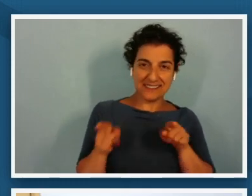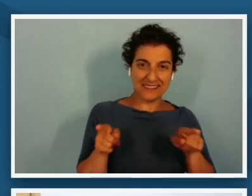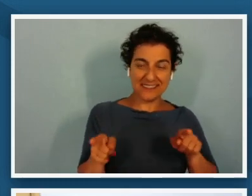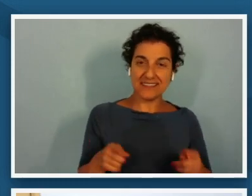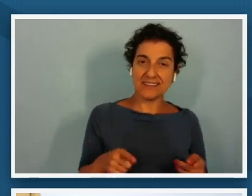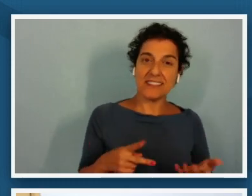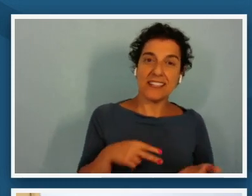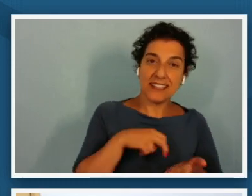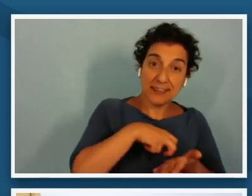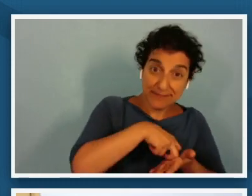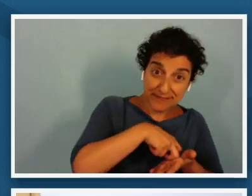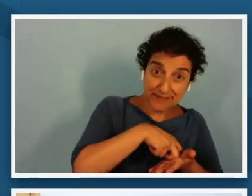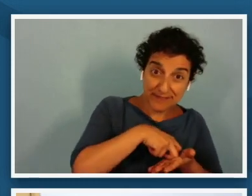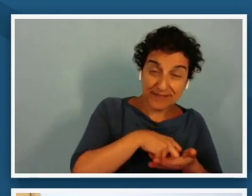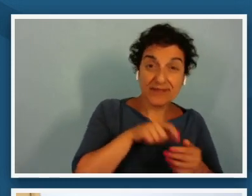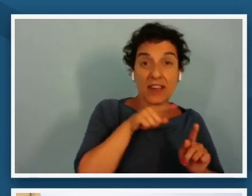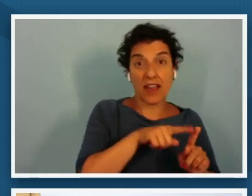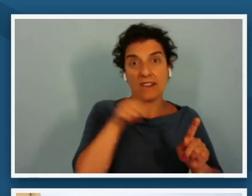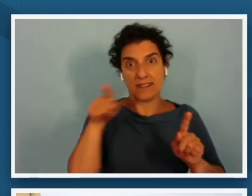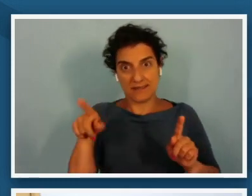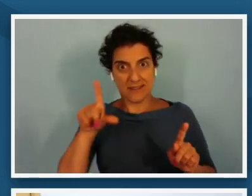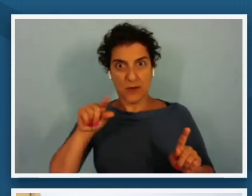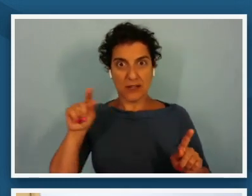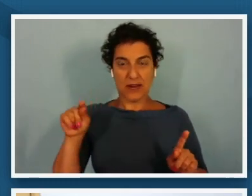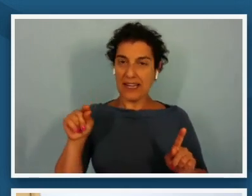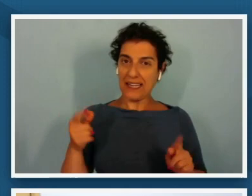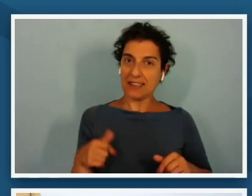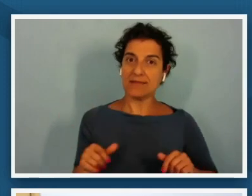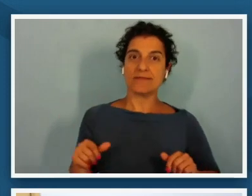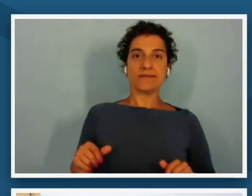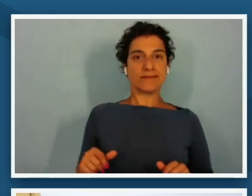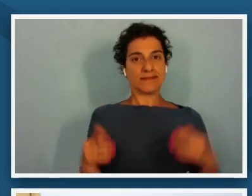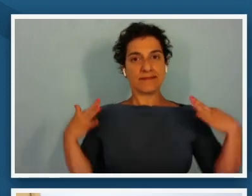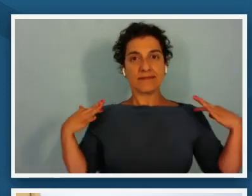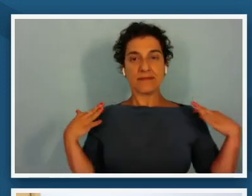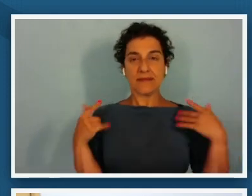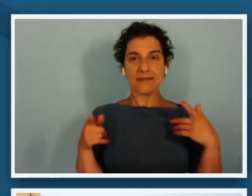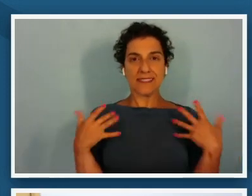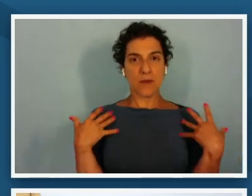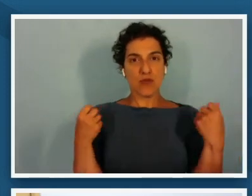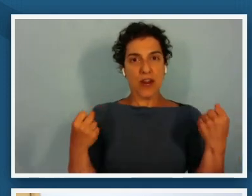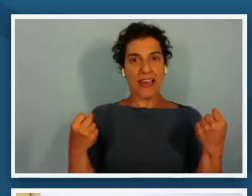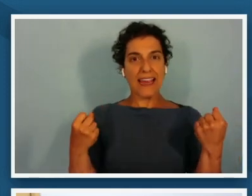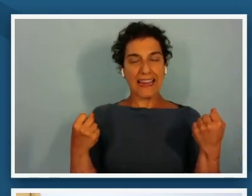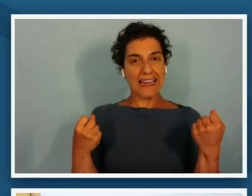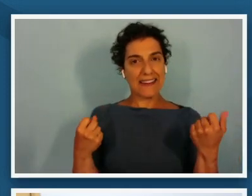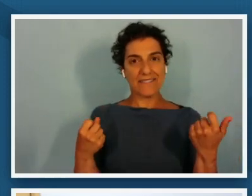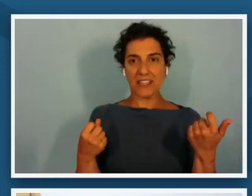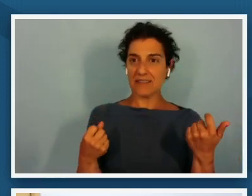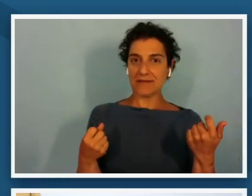painting and just that you know he's it's a brave